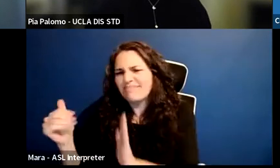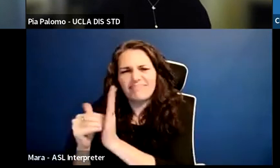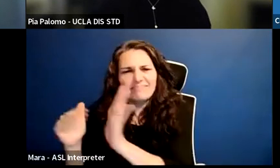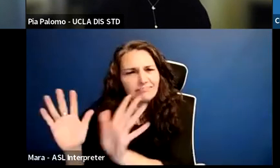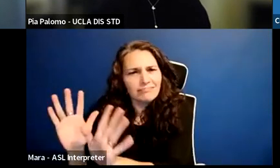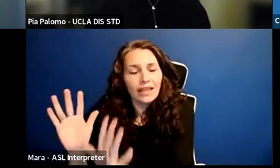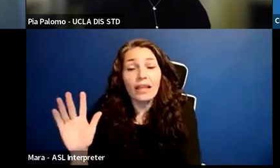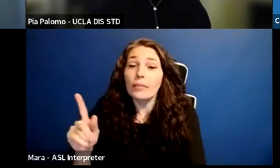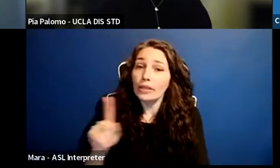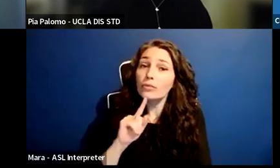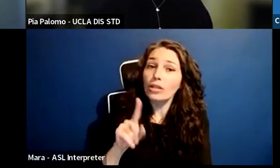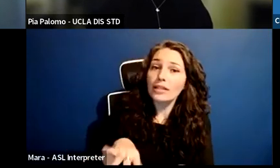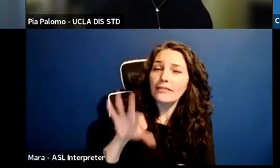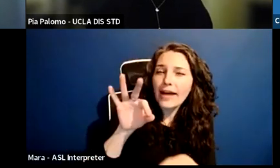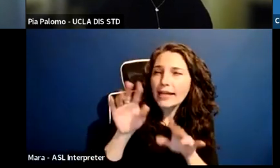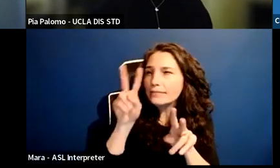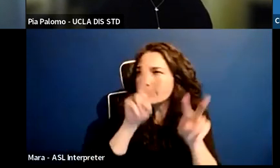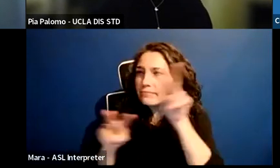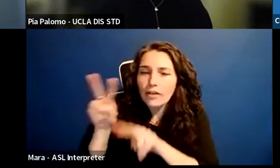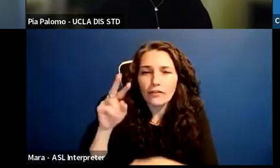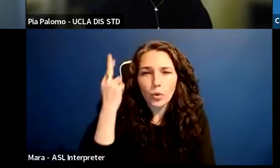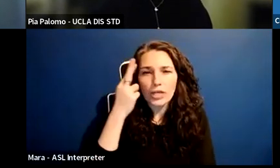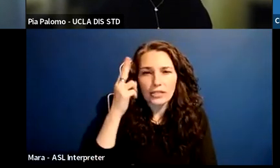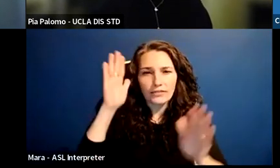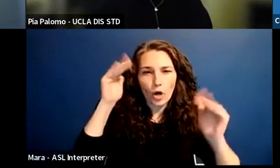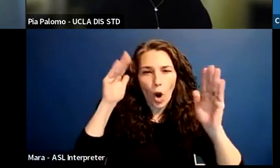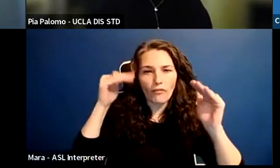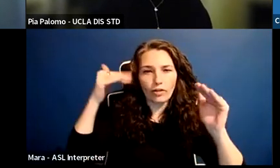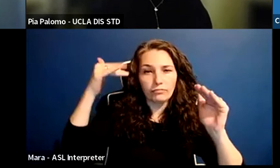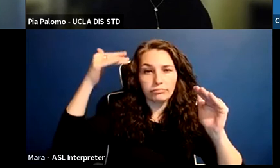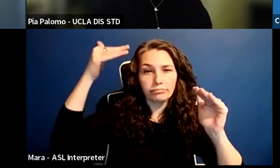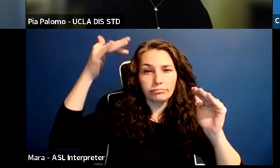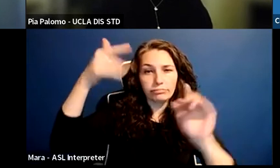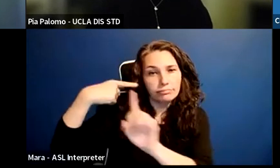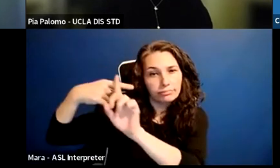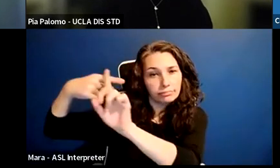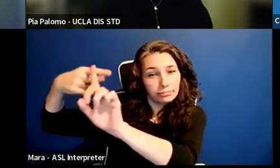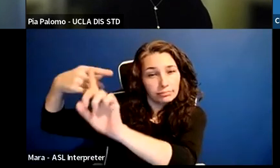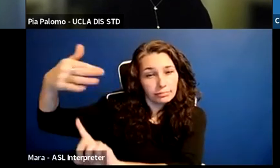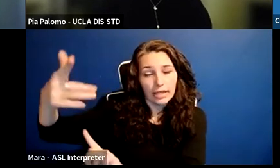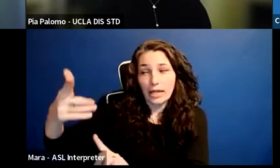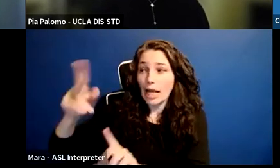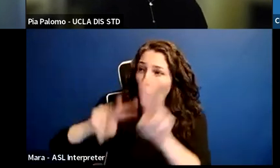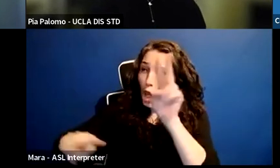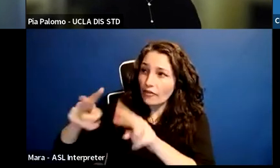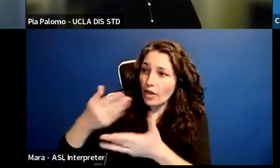I think it's a great question, and we all need to be on the lookout for the things that give us hope and lift them up.